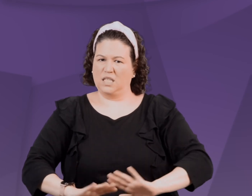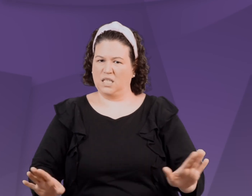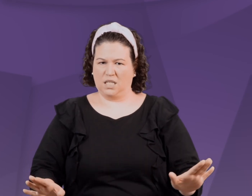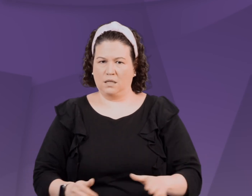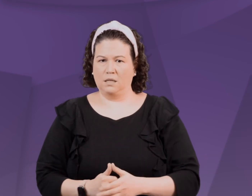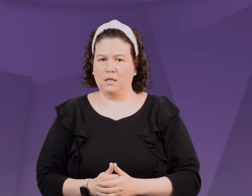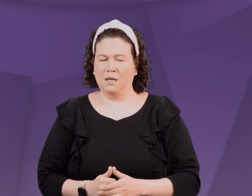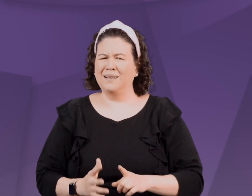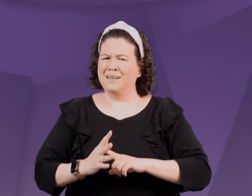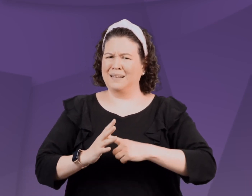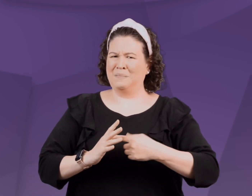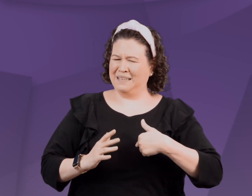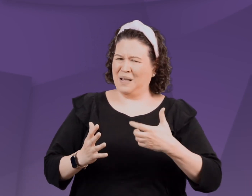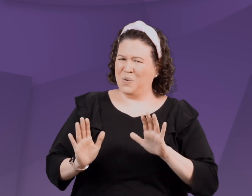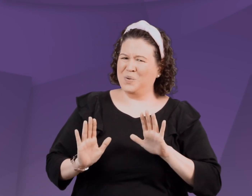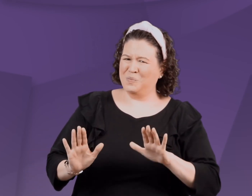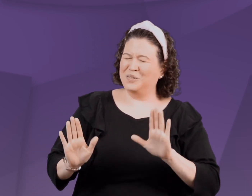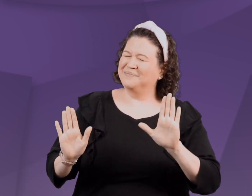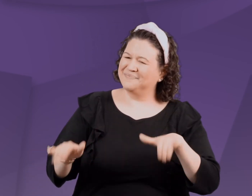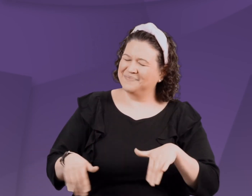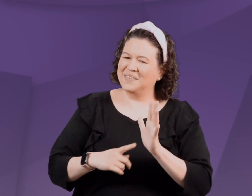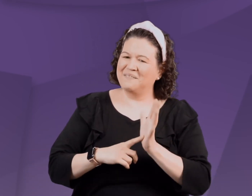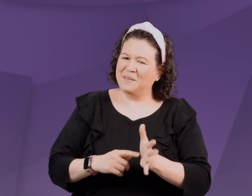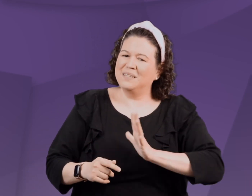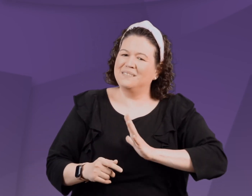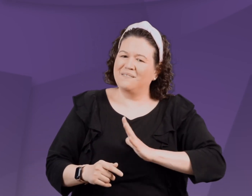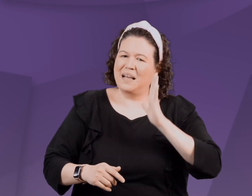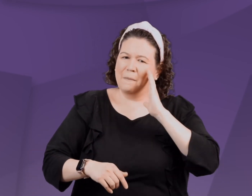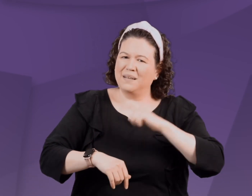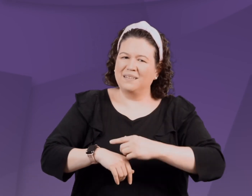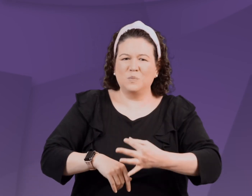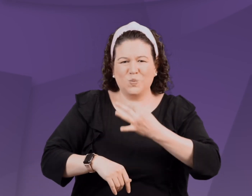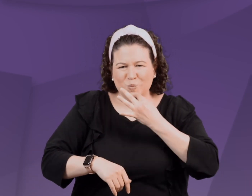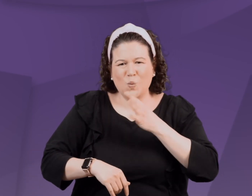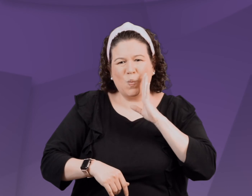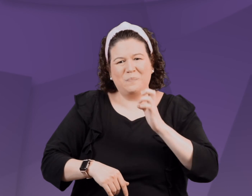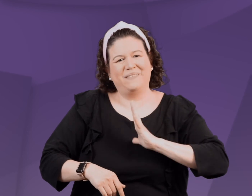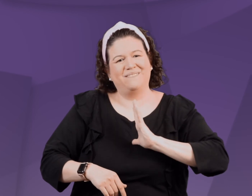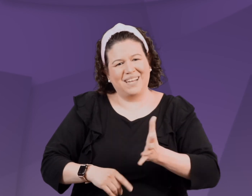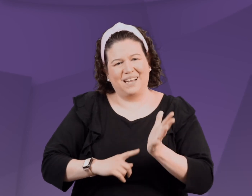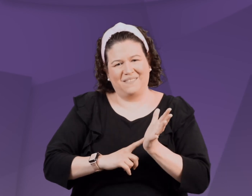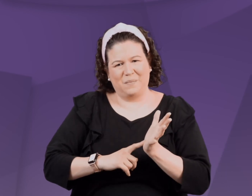At first I wanted to push her and tell her that bedtime was coming soon. You'll be fine.